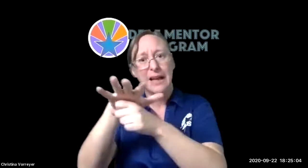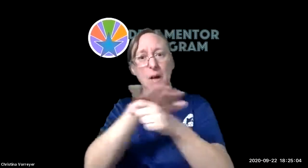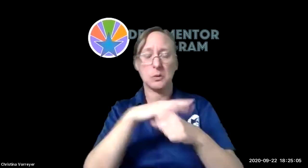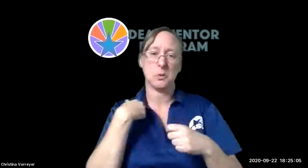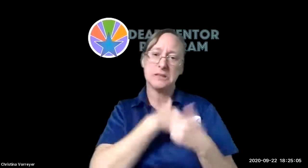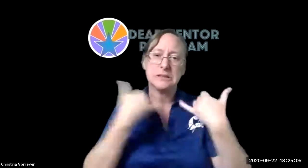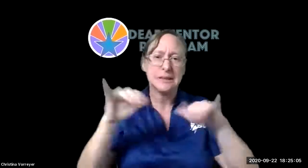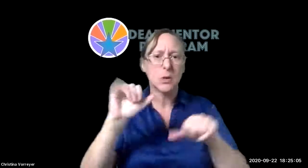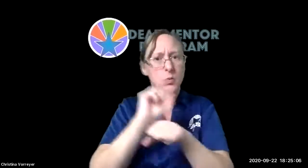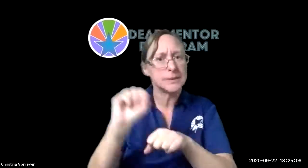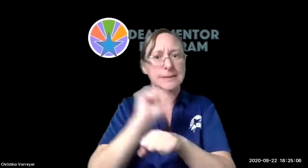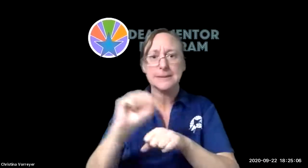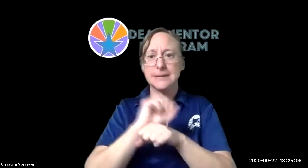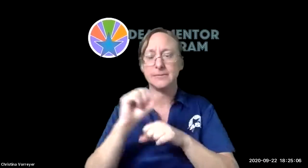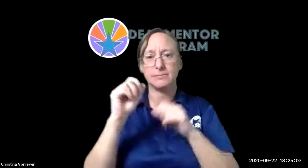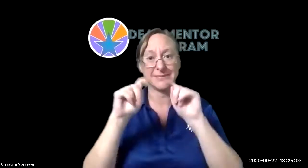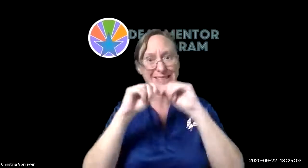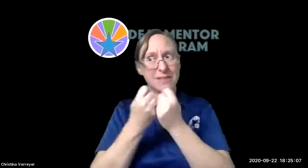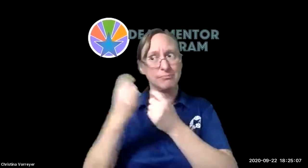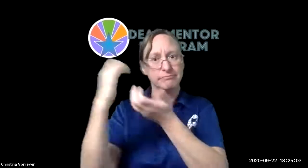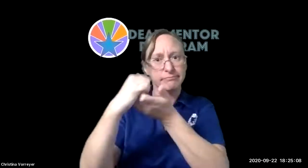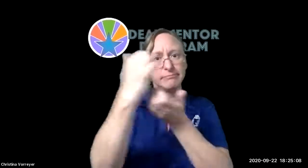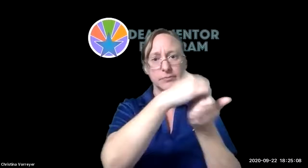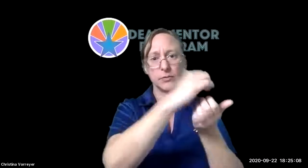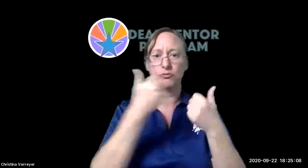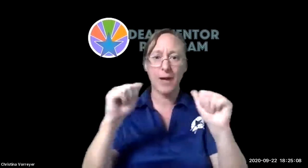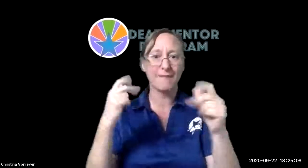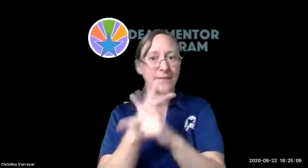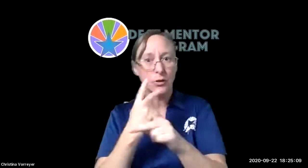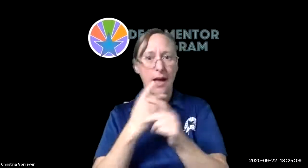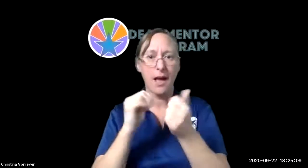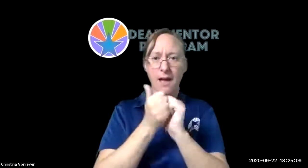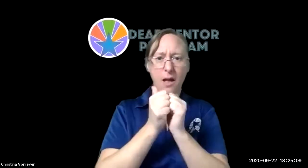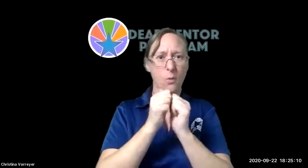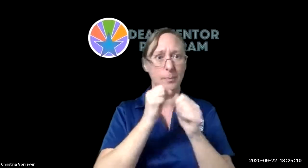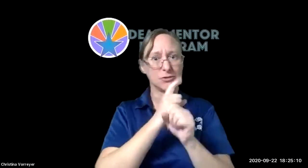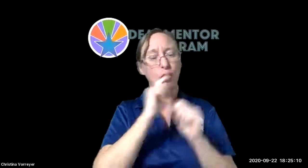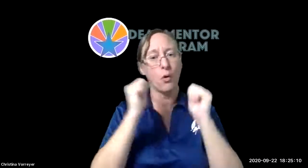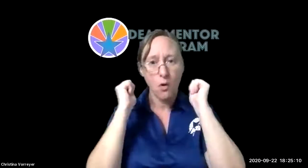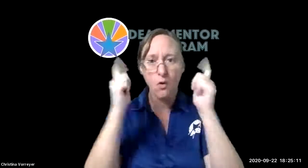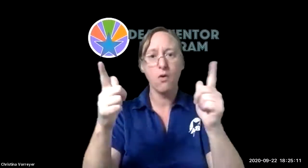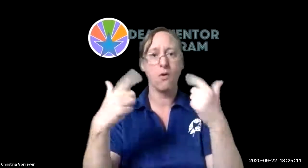there are still some struggles in some areas and we're still working on